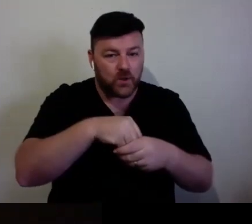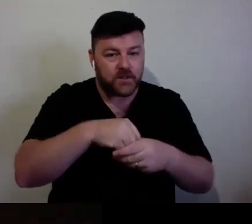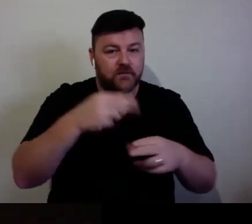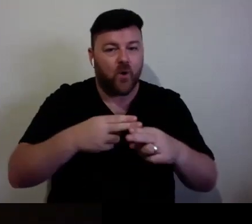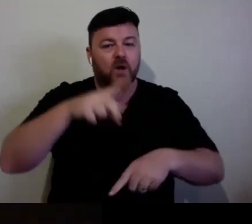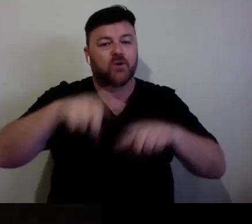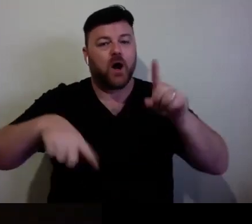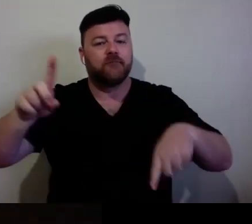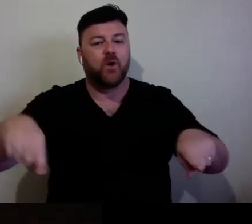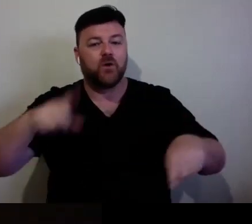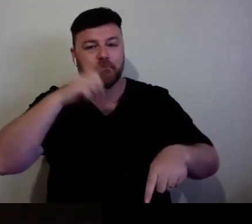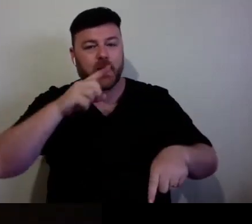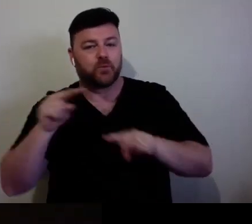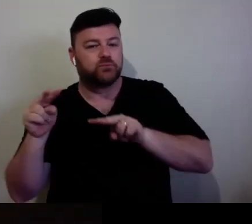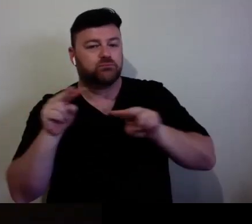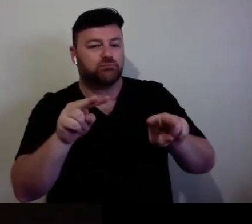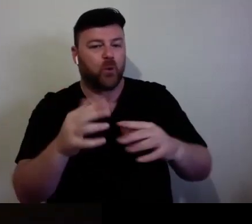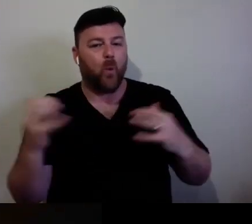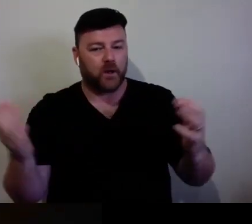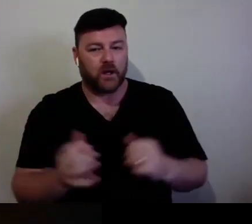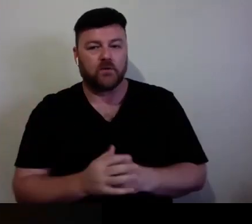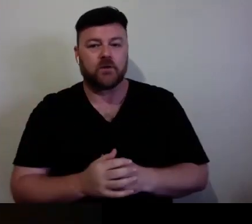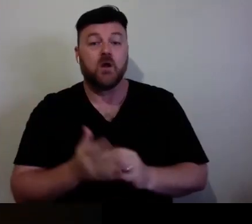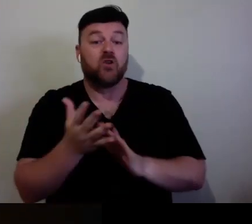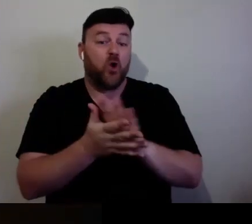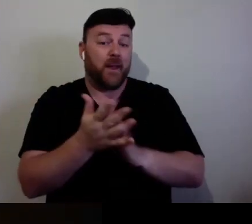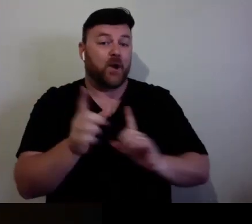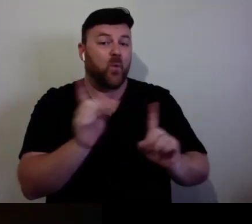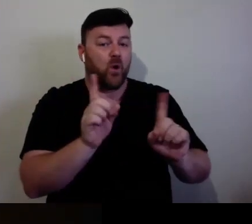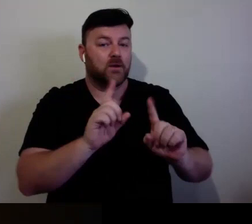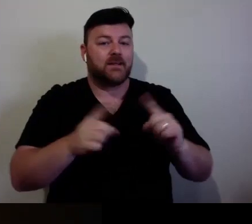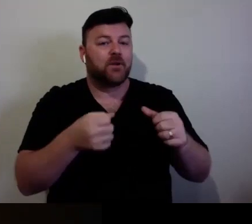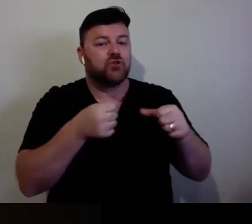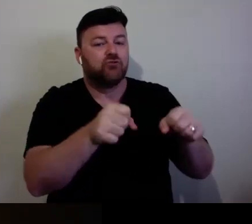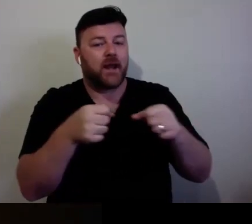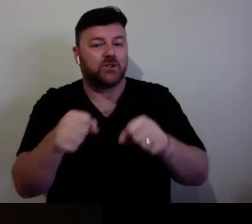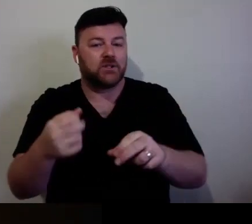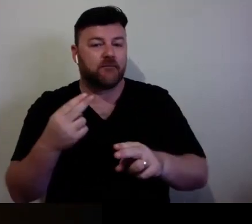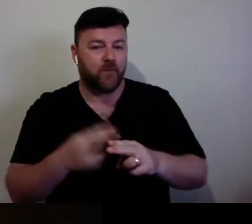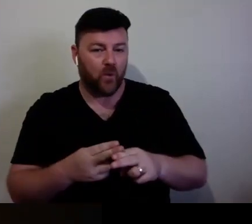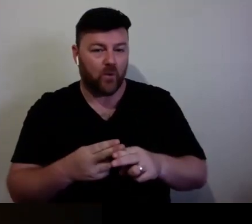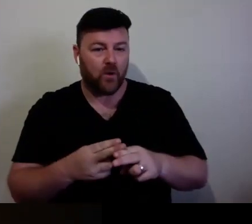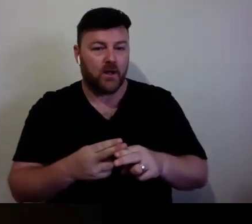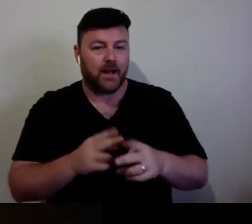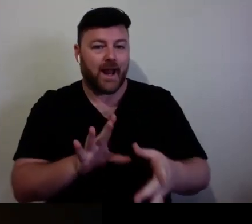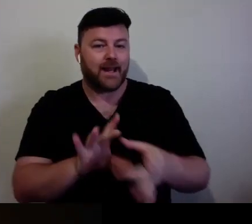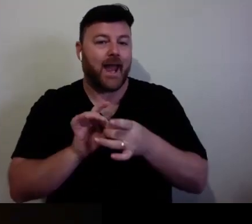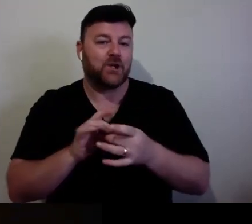So, what are the some strategies around how - how do we engage that conversation? CHRISTY